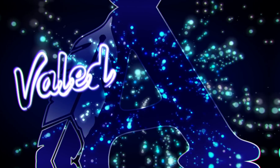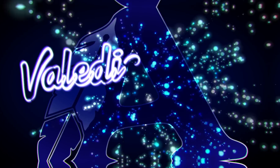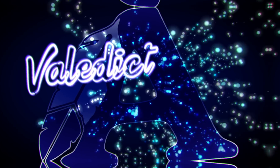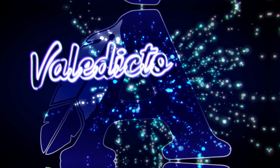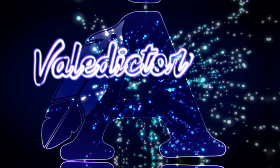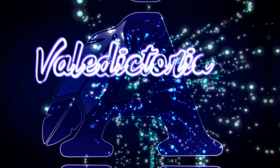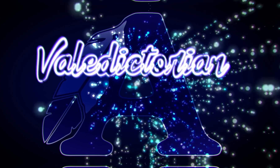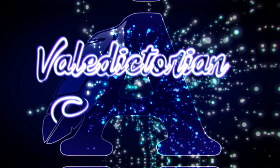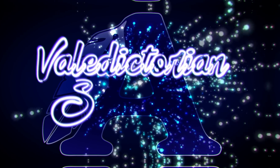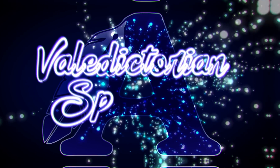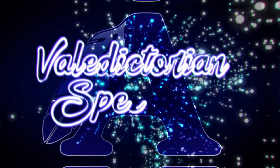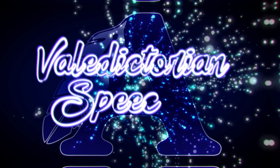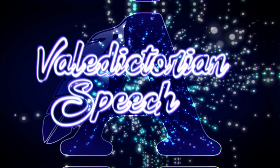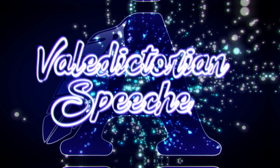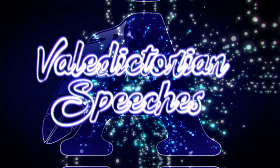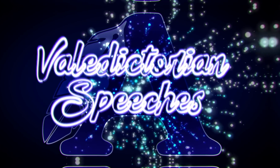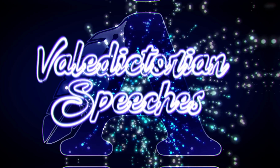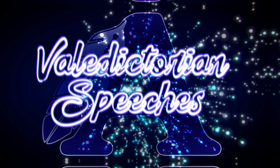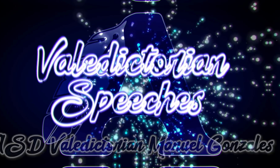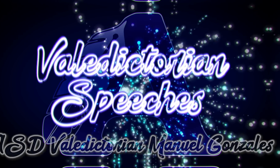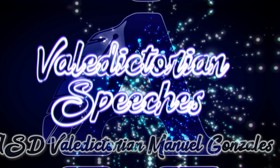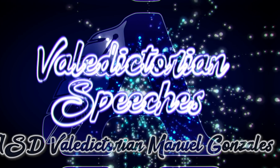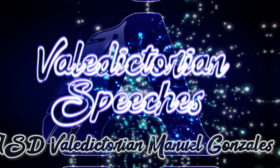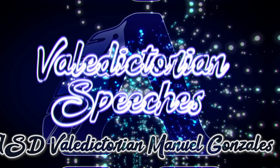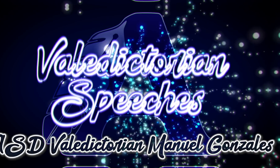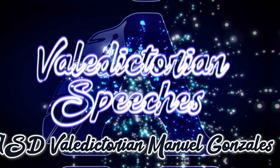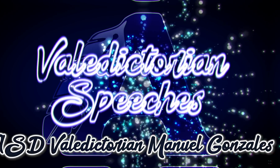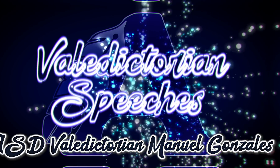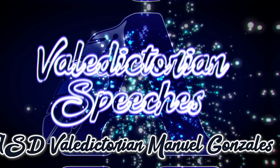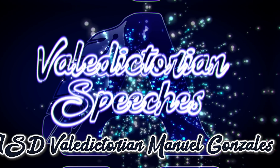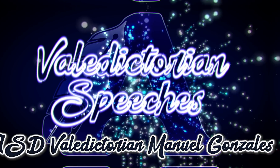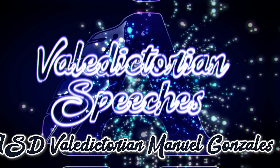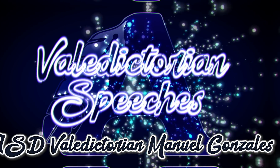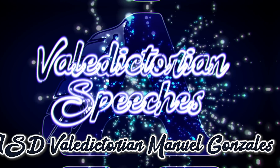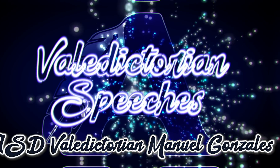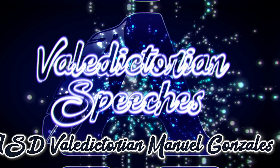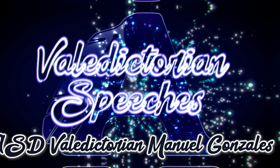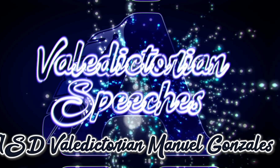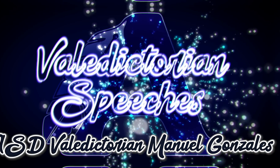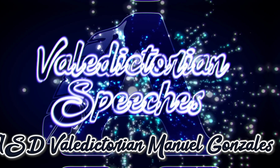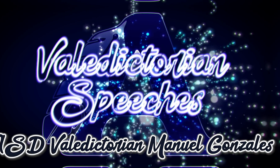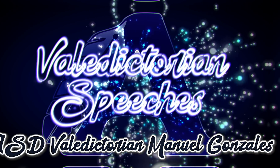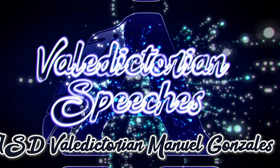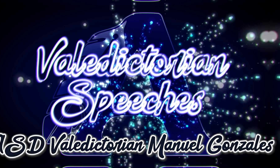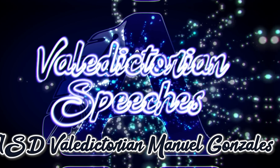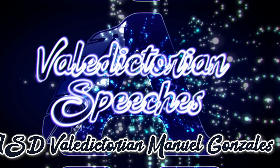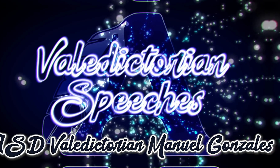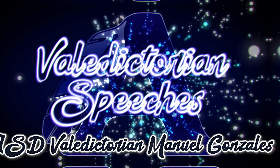AN ANIMATION APPEARS IT READS VALEDICTORIAN SPEECHES ASD VALEDICTORIAN MANUEL GONZALEZ.